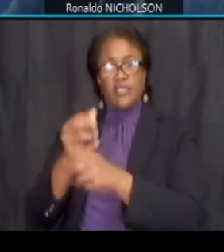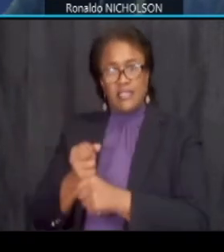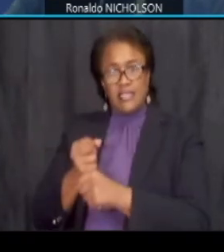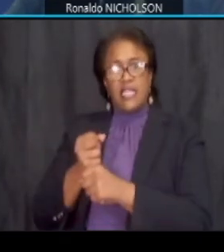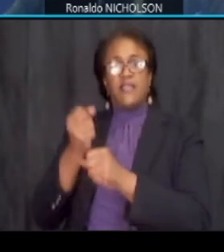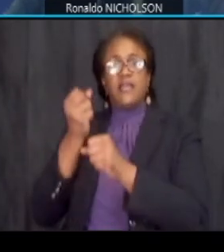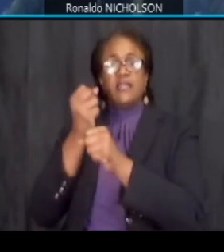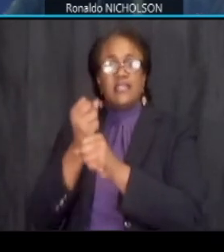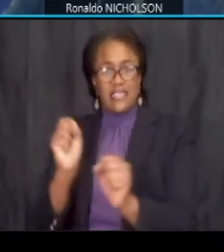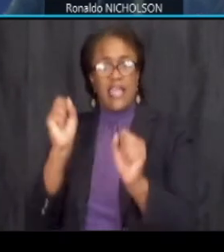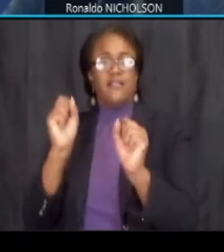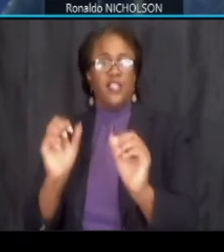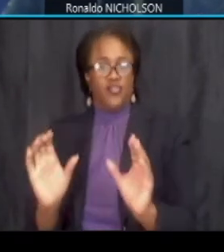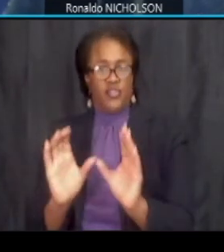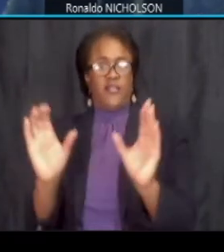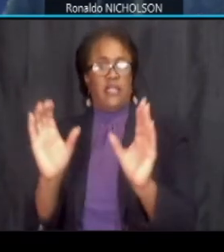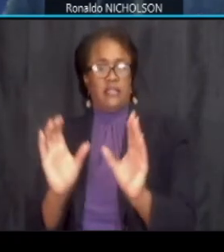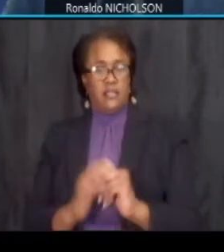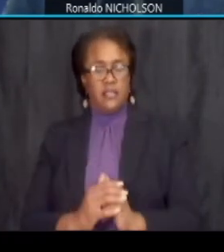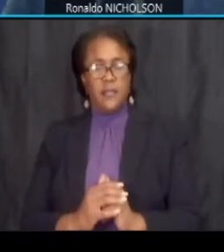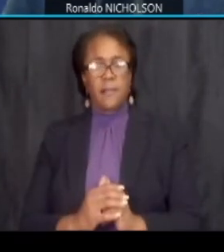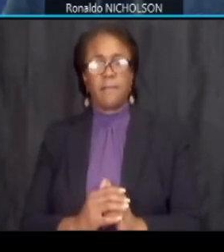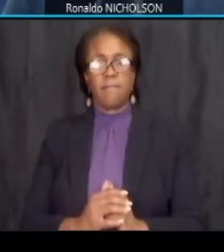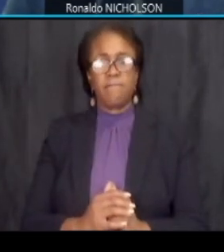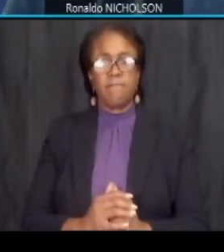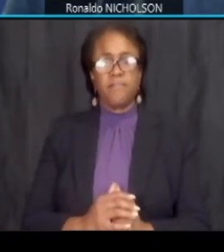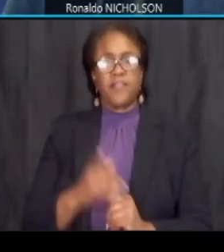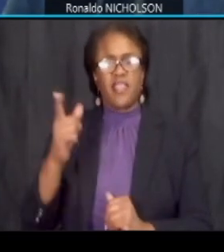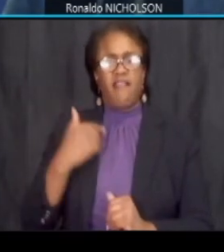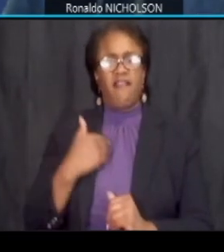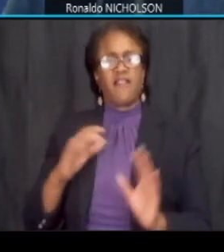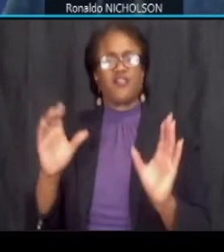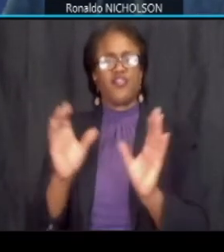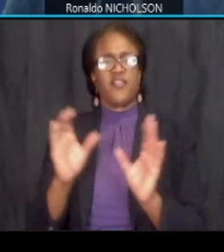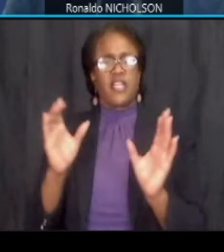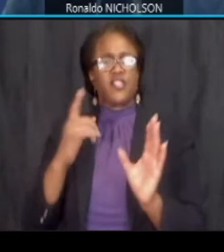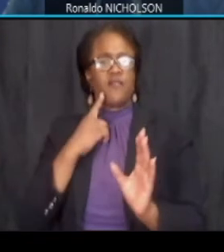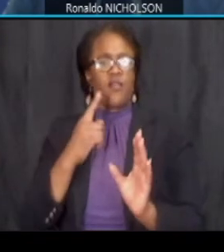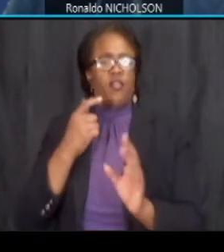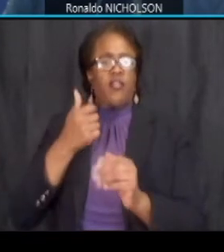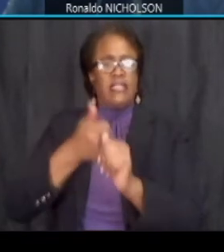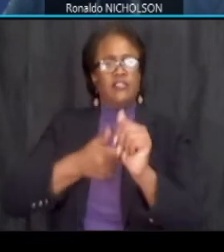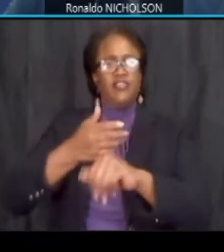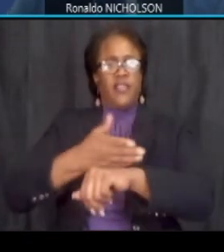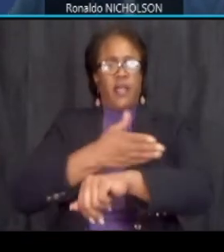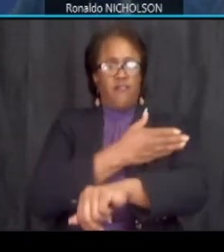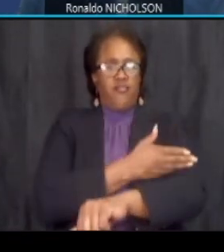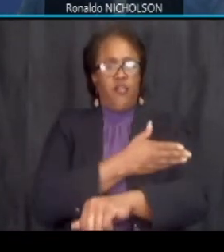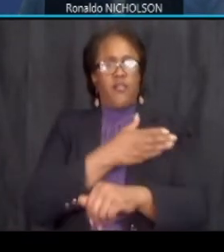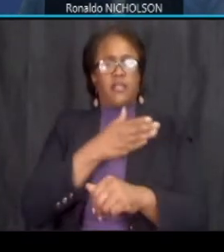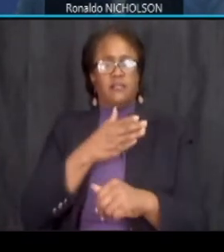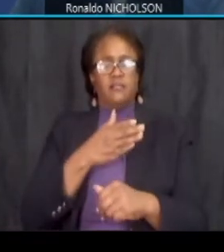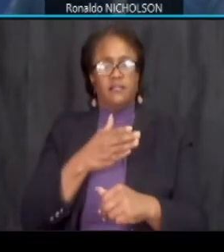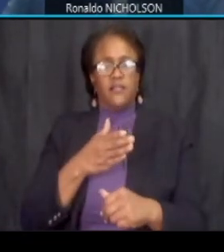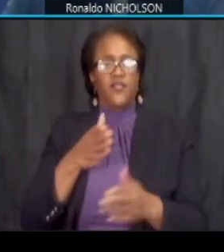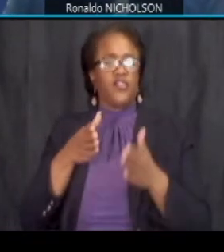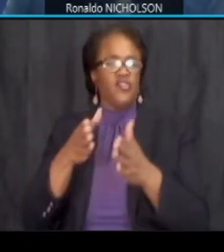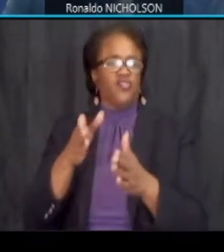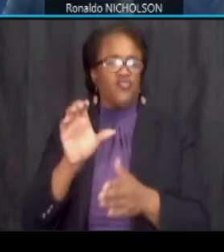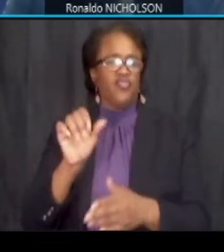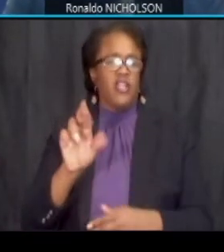safety office's certification for the improvements for the streetcar improvements